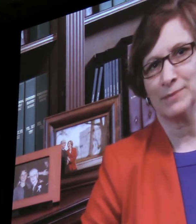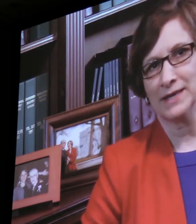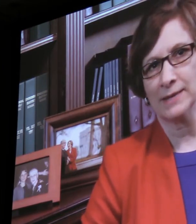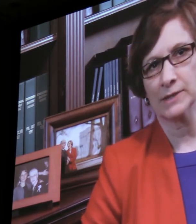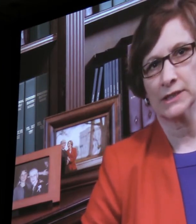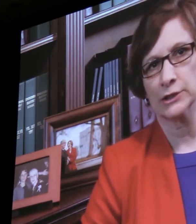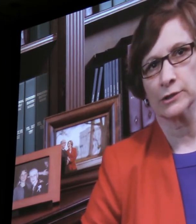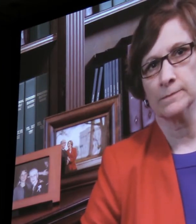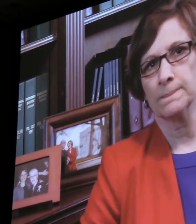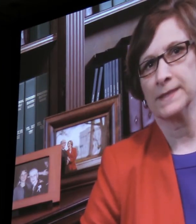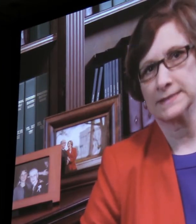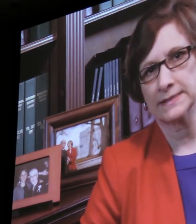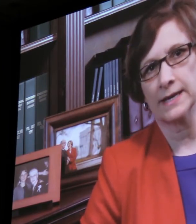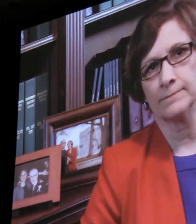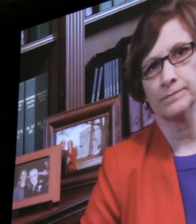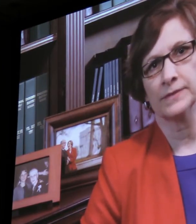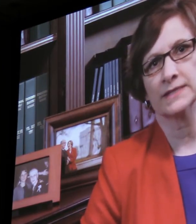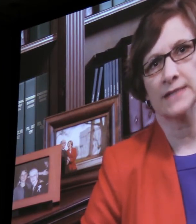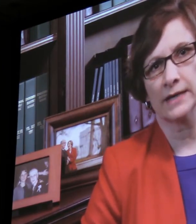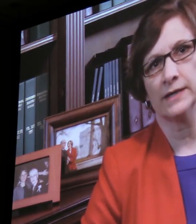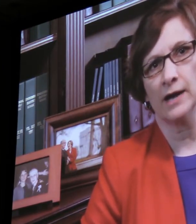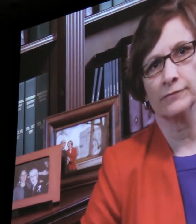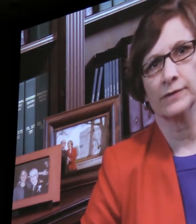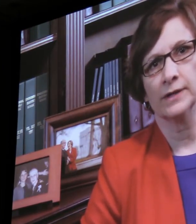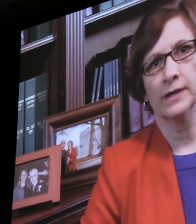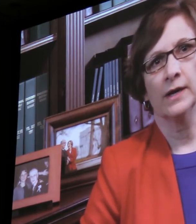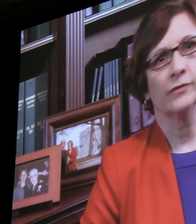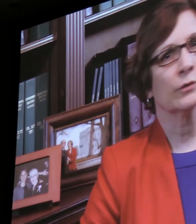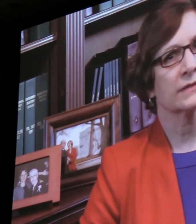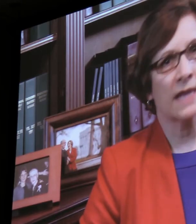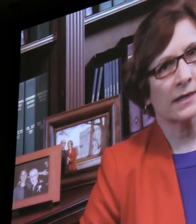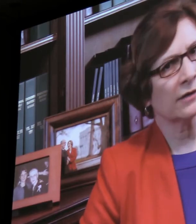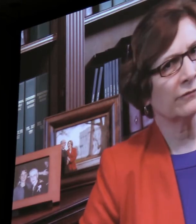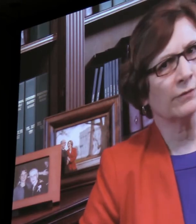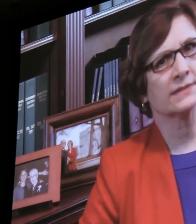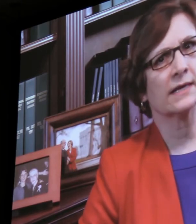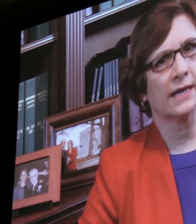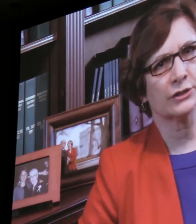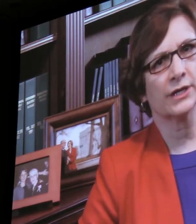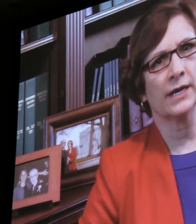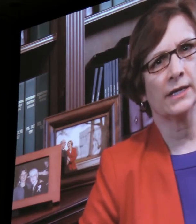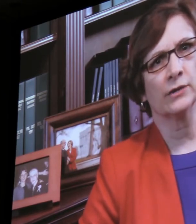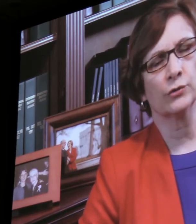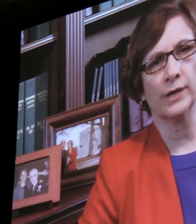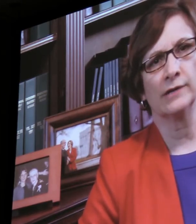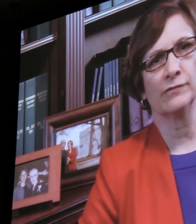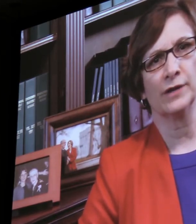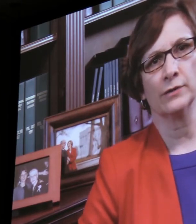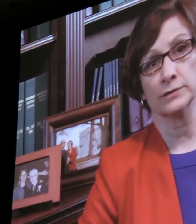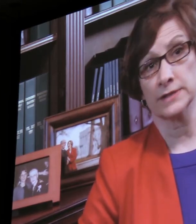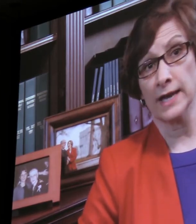It became clear that STEM is not enough. There was not enough focus on educating creative thinkers